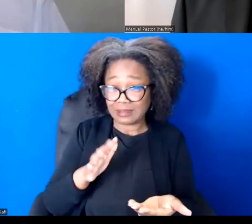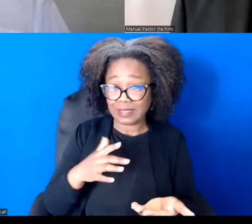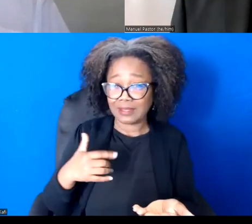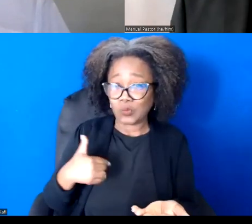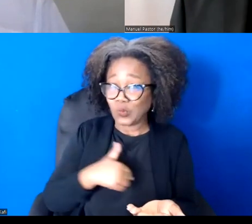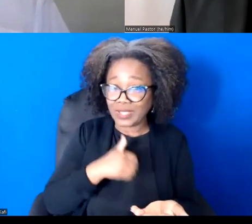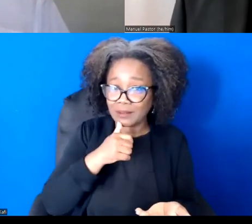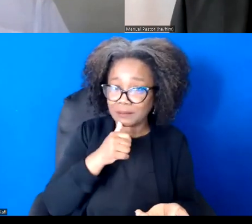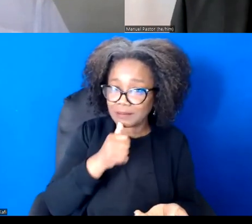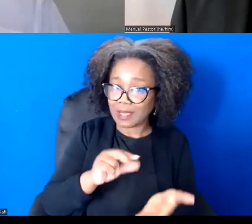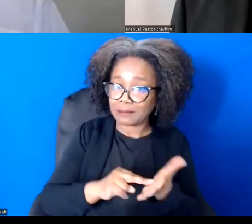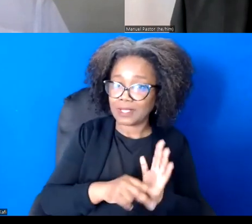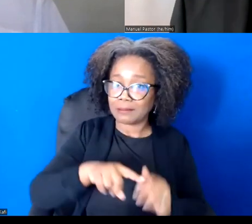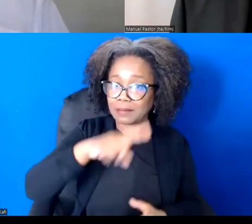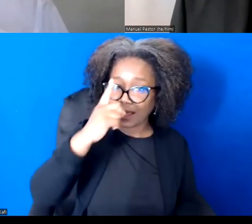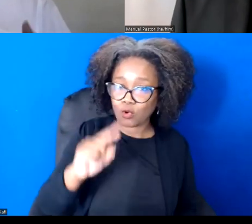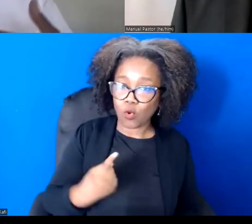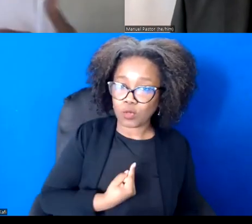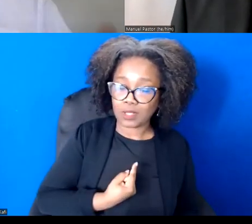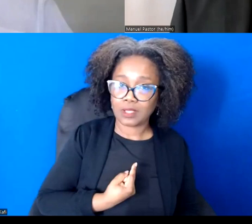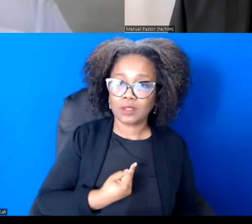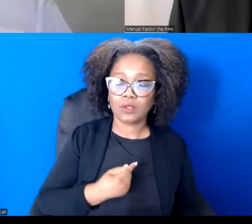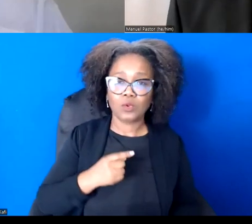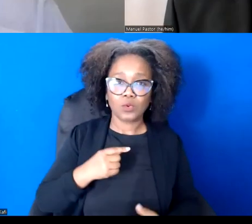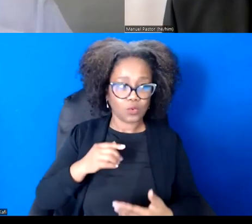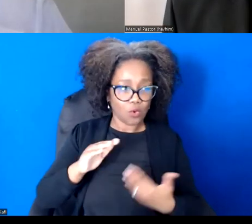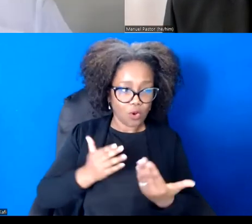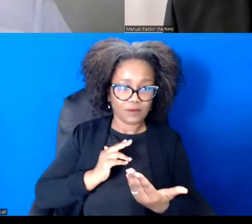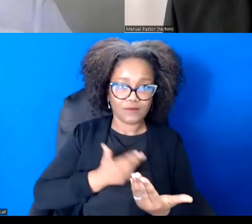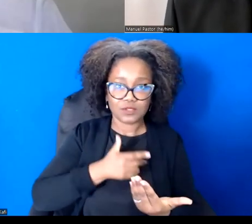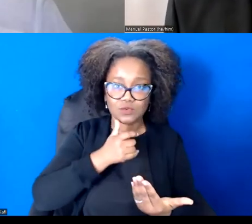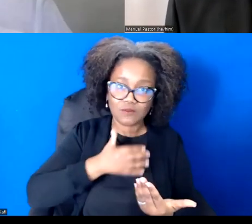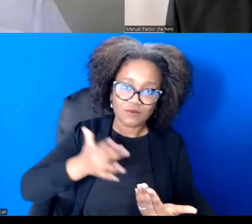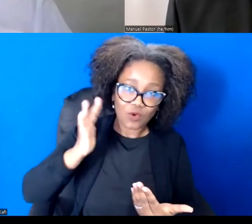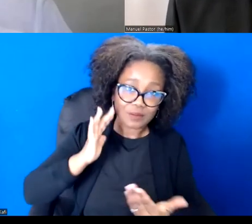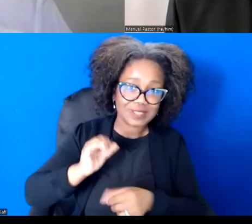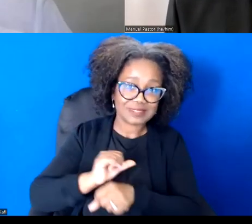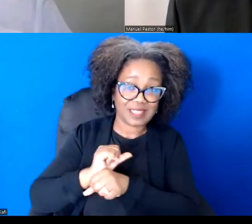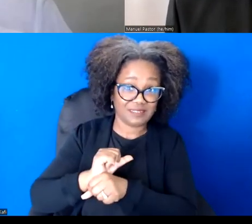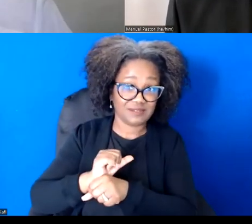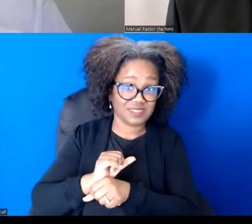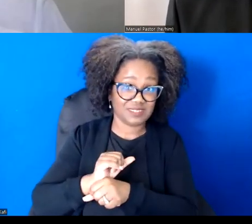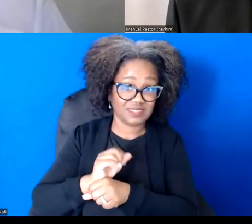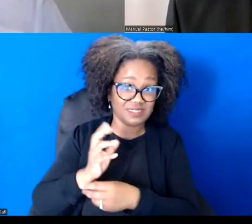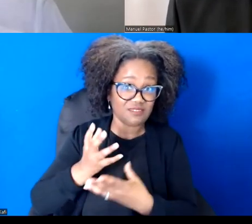country. And as and part of it is how do we imagine? Something different.